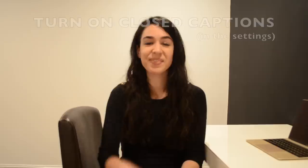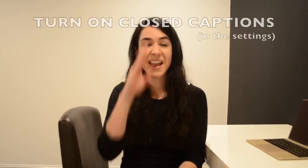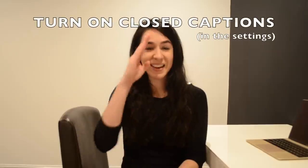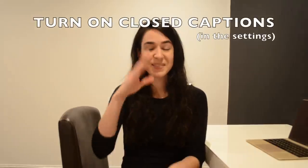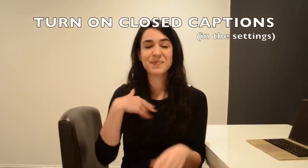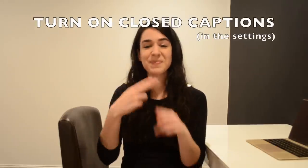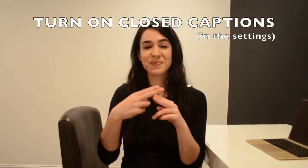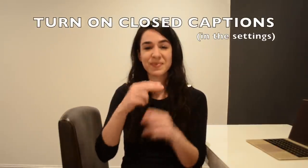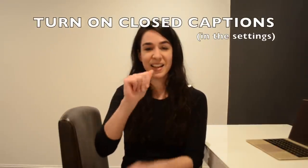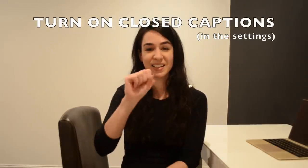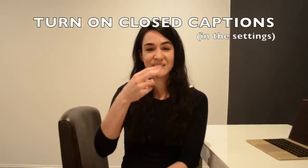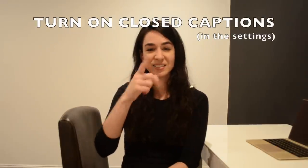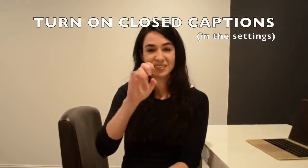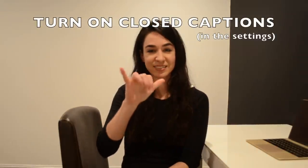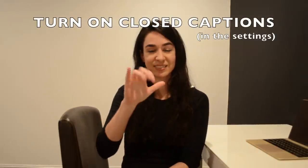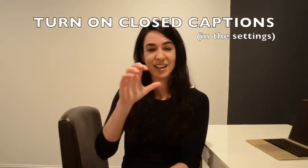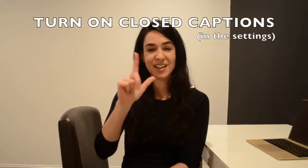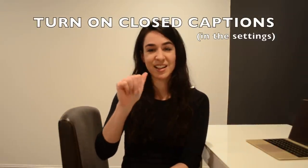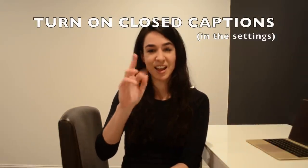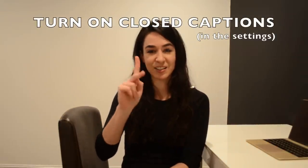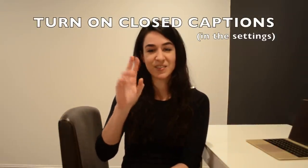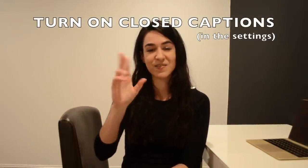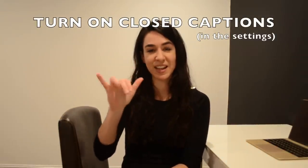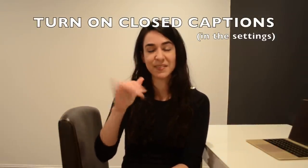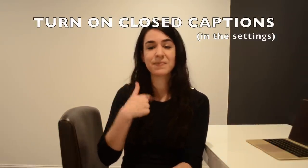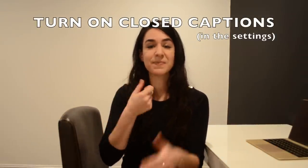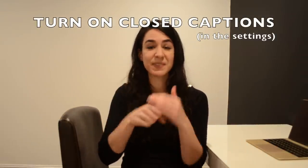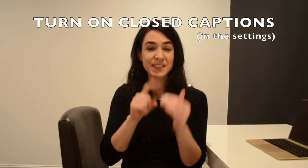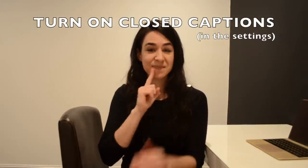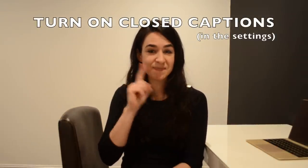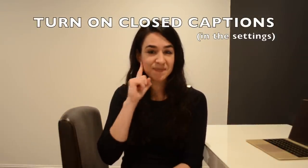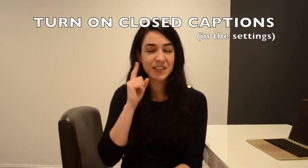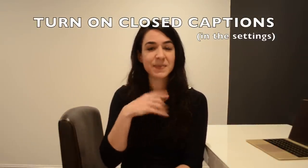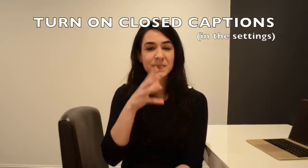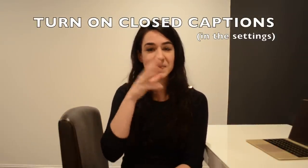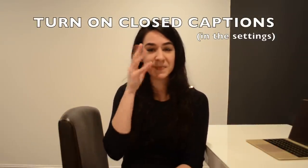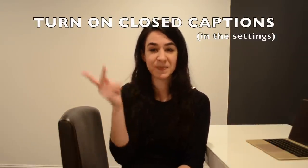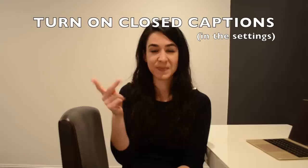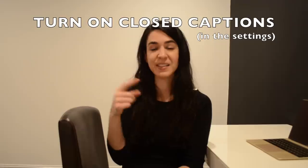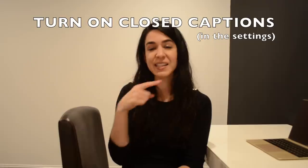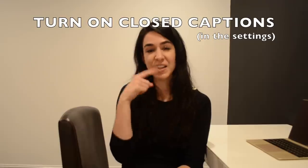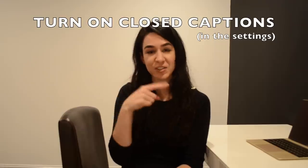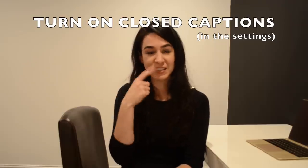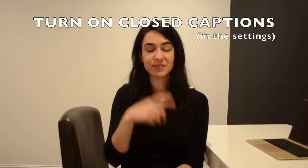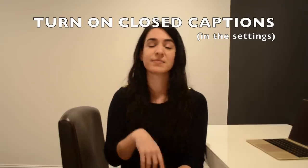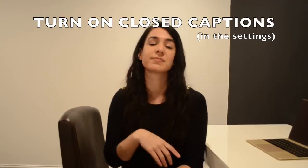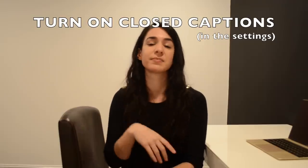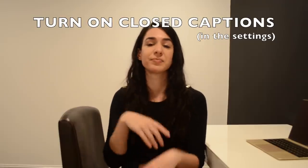Hi, my name is Ashley Clark Fry. I was born deaf- to hearing parents.